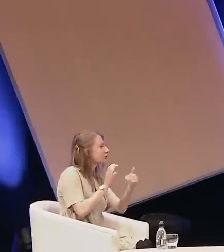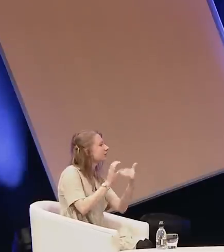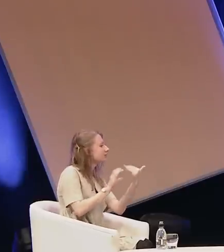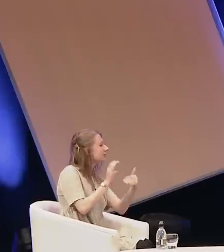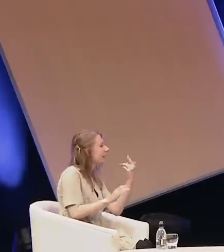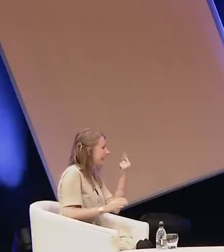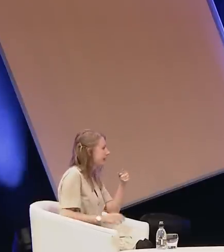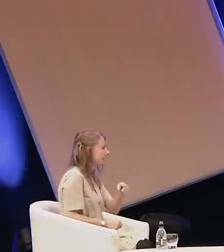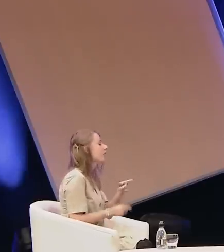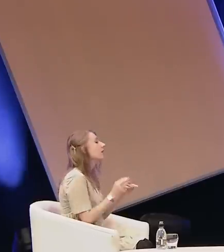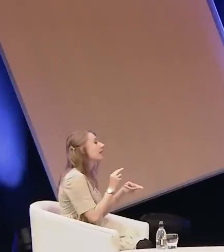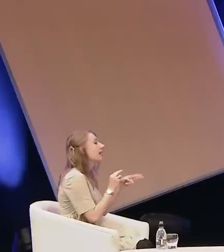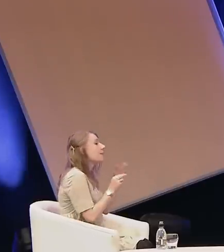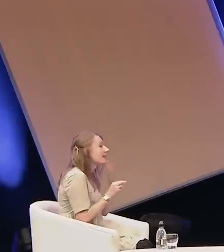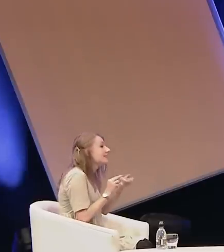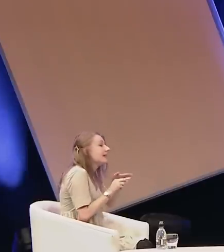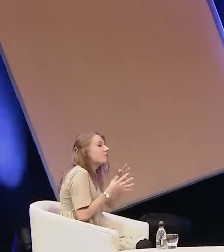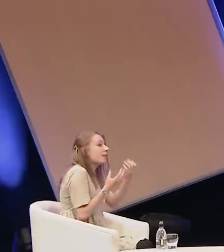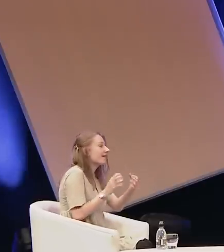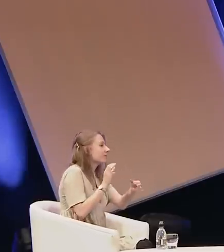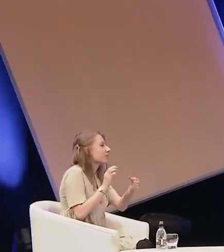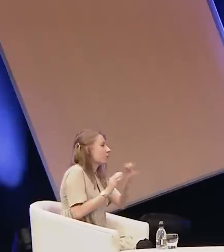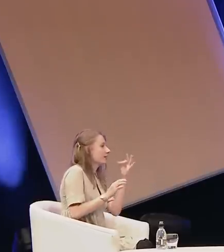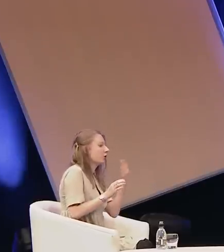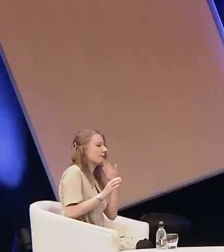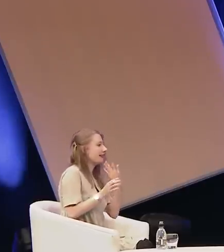please if you have questions post them on the app and then they will come through to me here